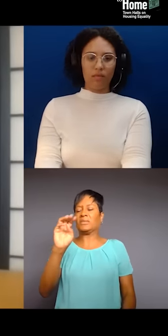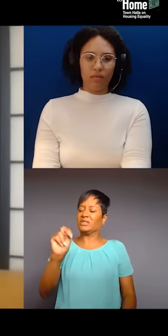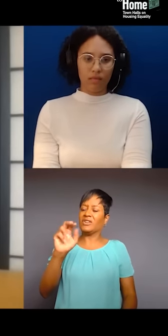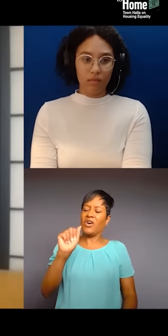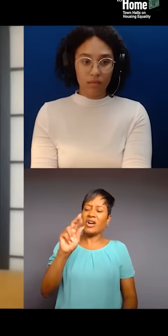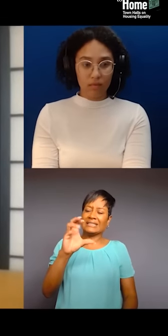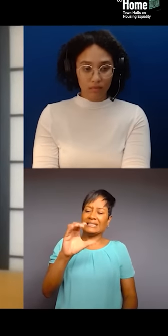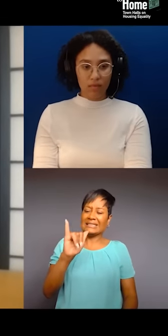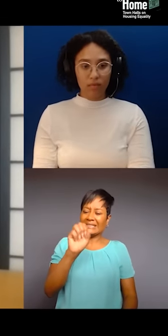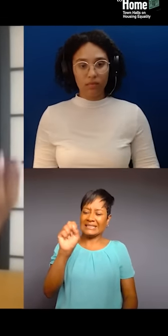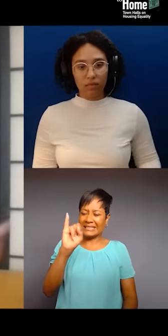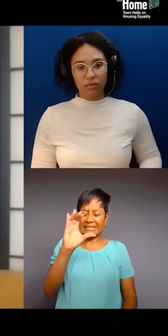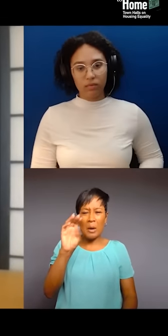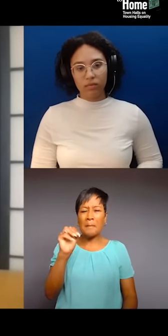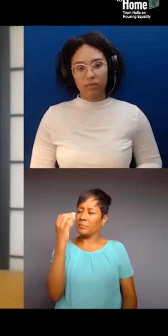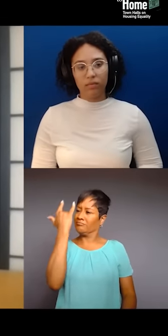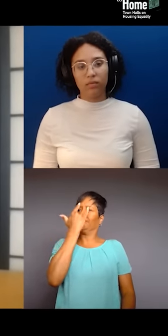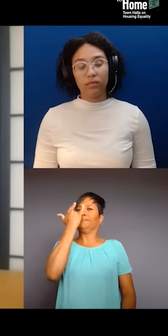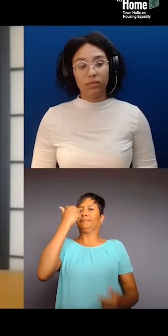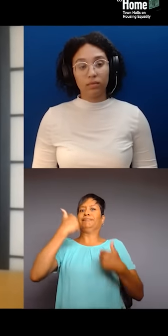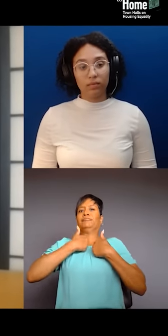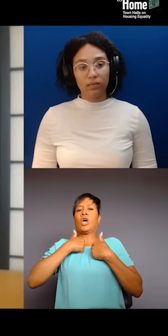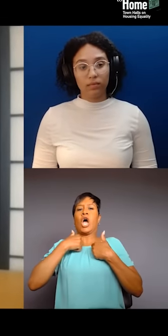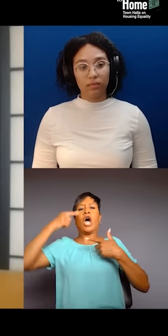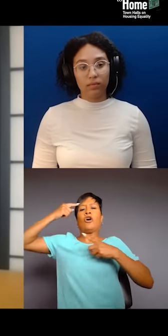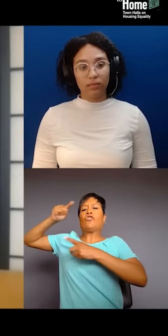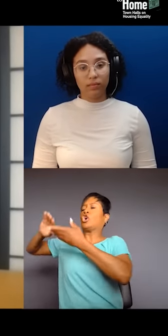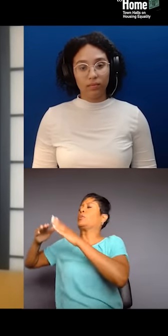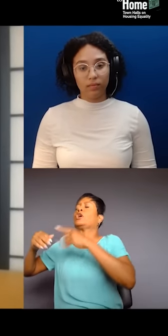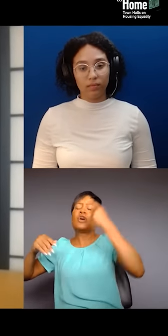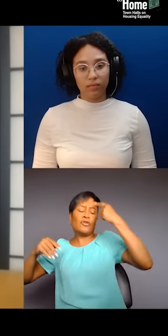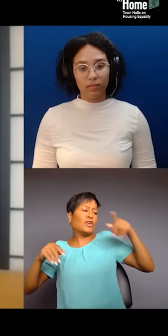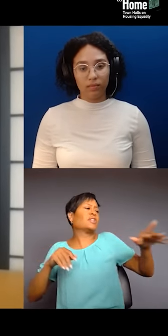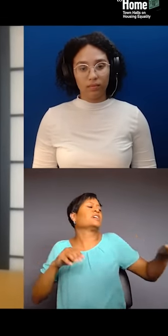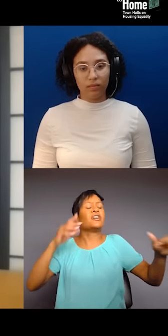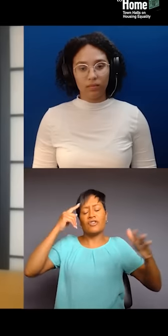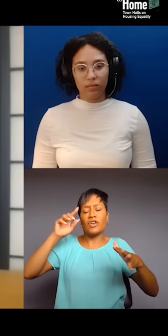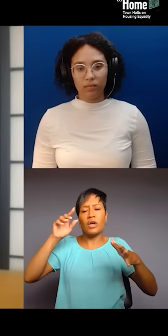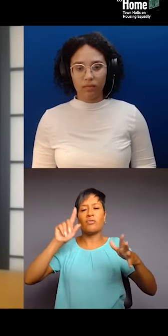Oh, it's for the community. Oh, it's for the community. Oh, it's for this. But then it becomes about them. And similar to what Betty was saying about, you know,